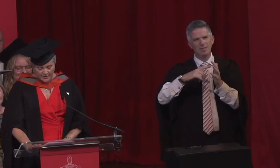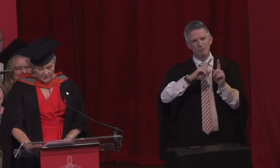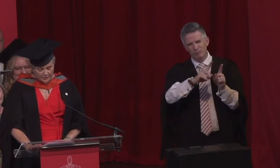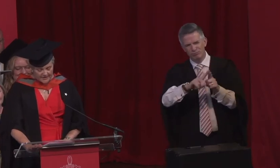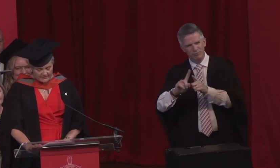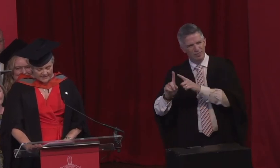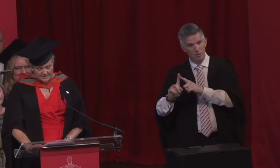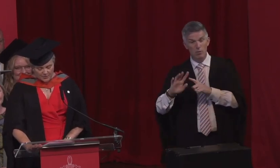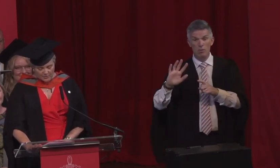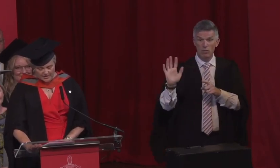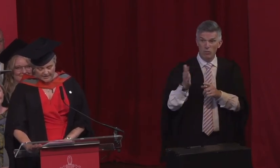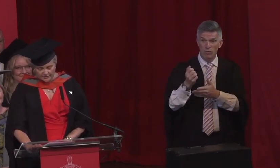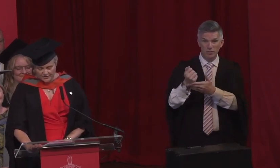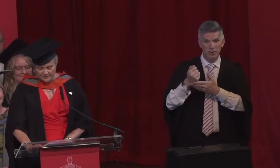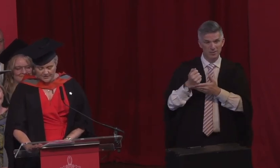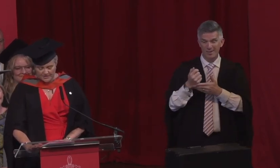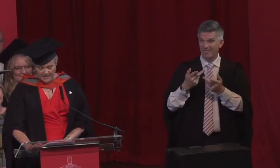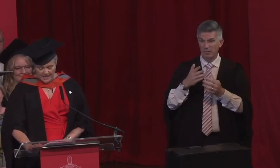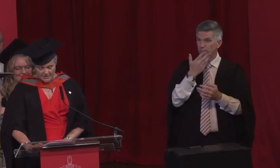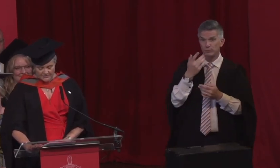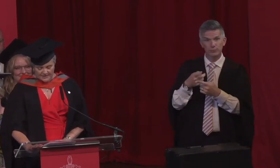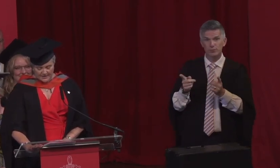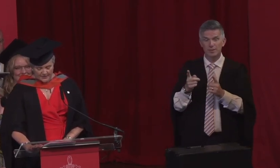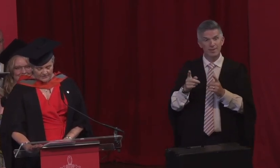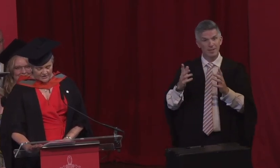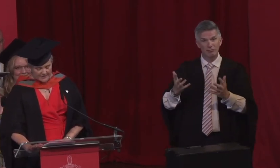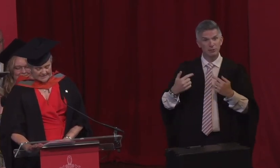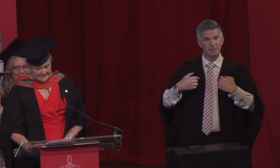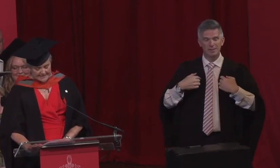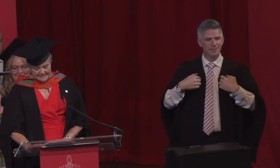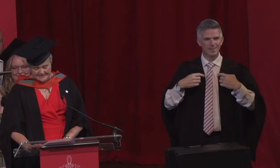who without their support and encouragement I don't think I'd be graduating here today.